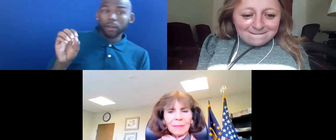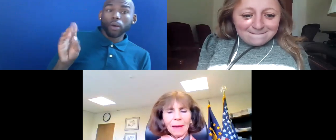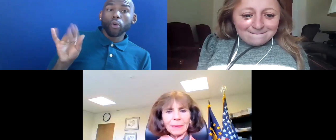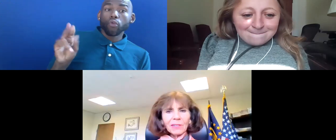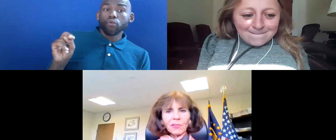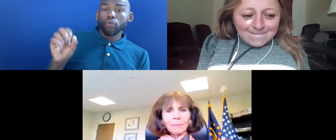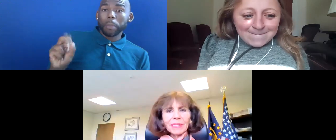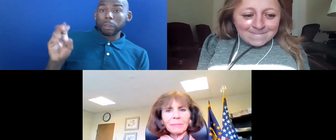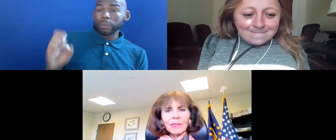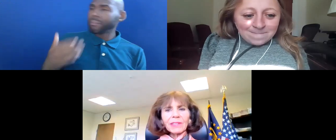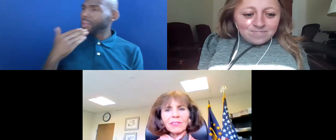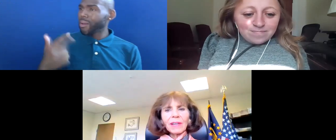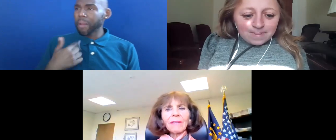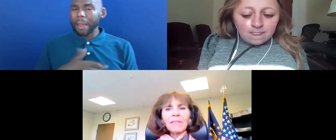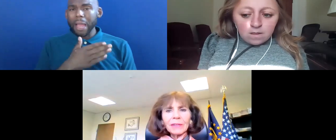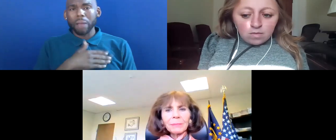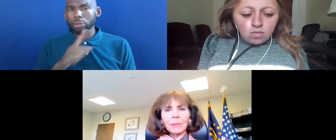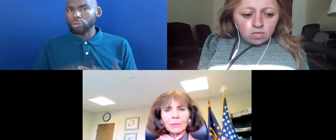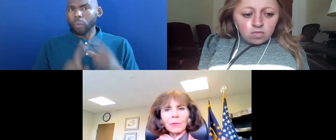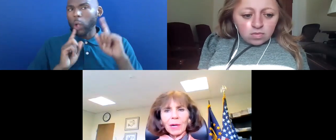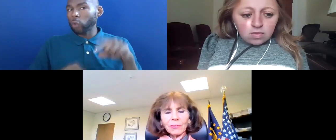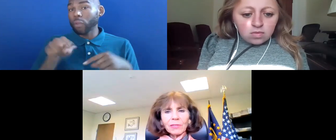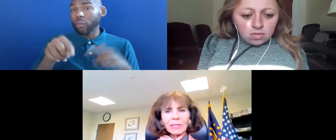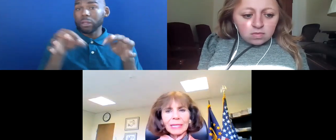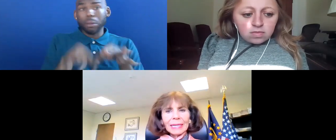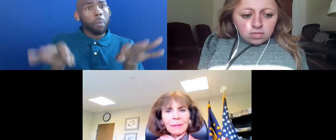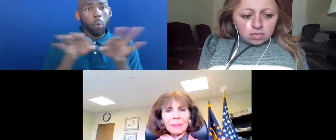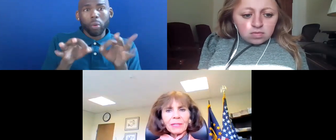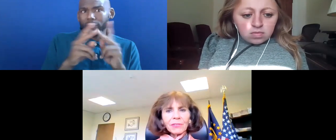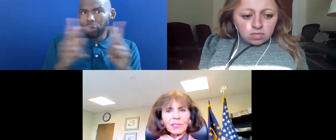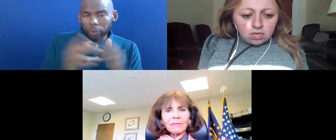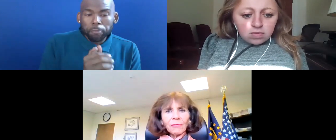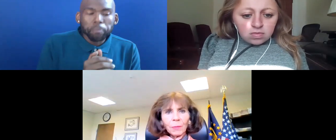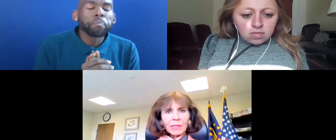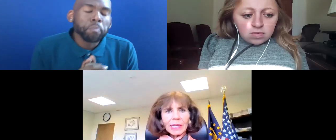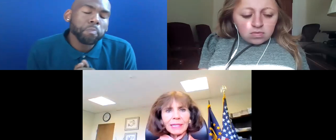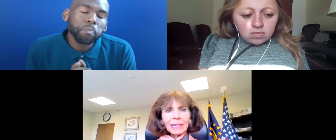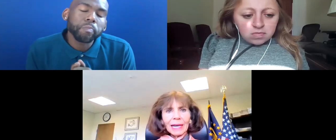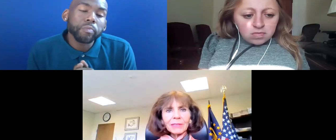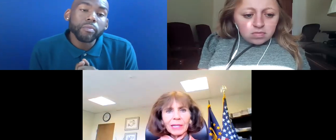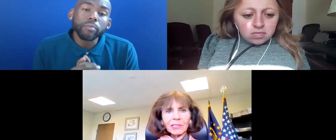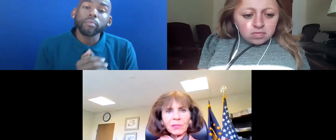I'M HAPPY TO JUMP IN WITH THIS VERY IMPORTANT QUESTION BECAUSE IN FORMULATING OUR GUIDANCE,